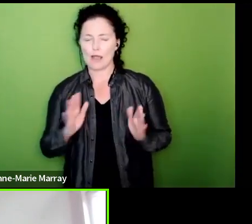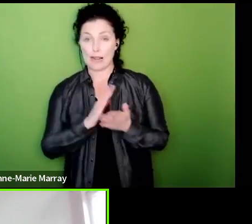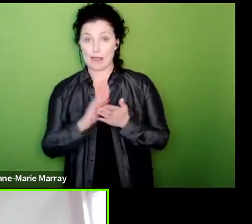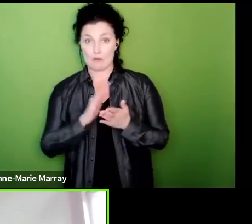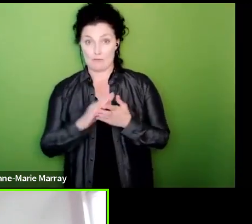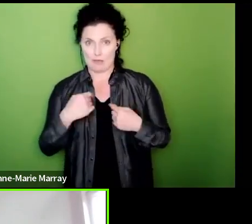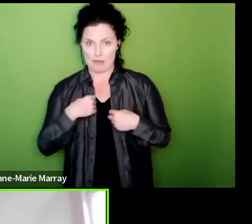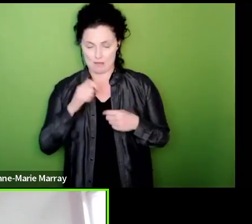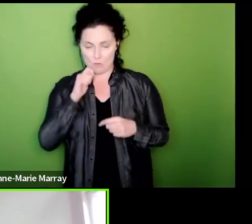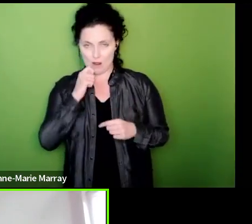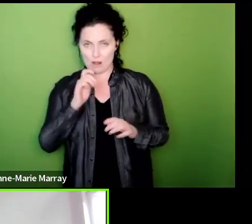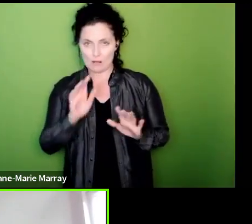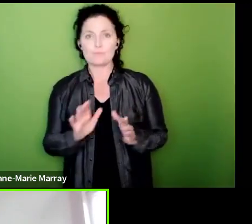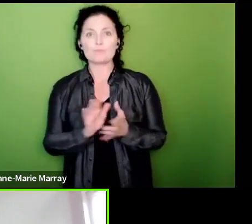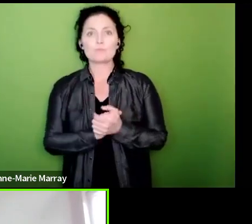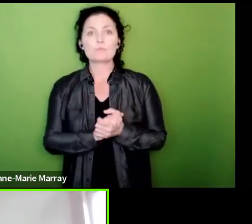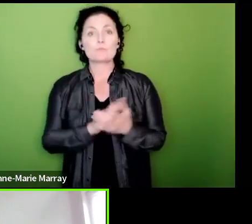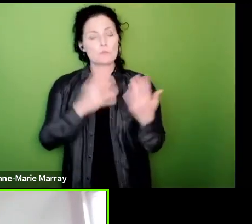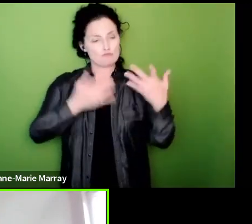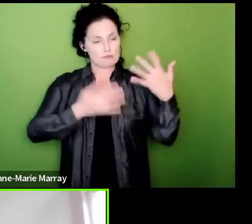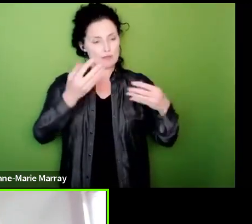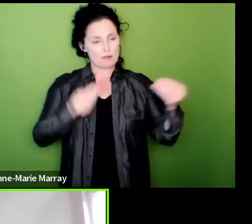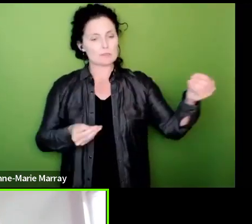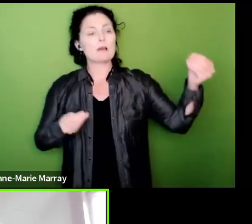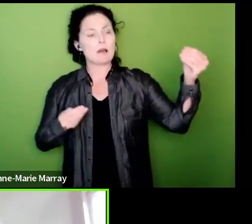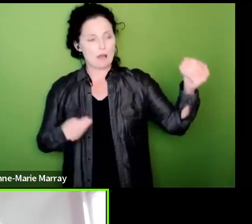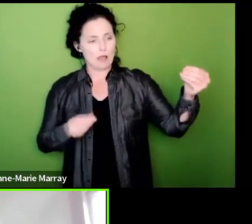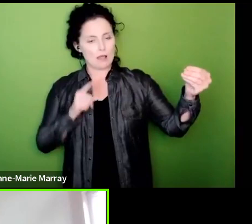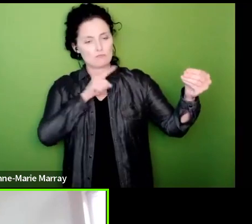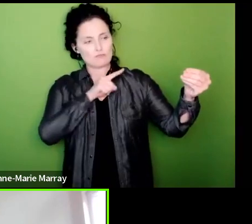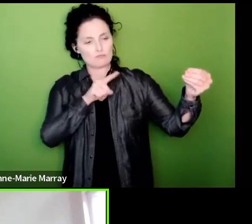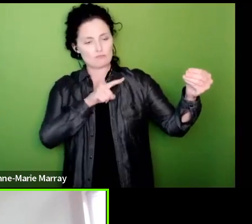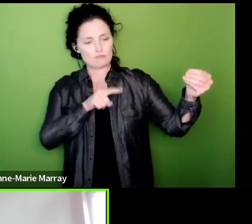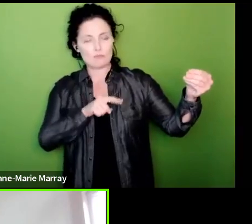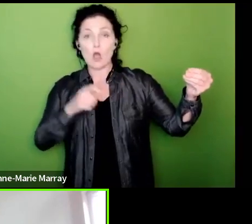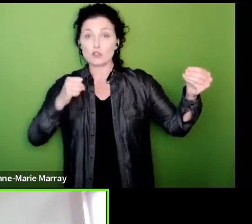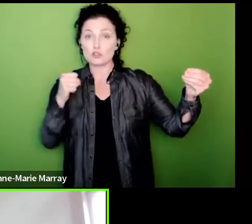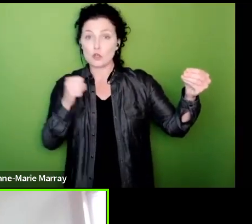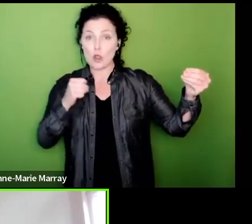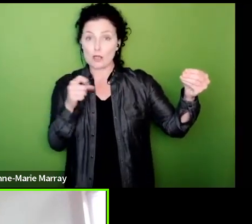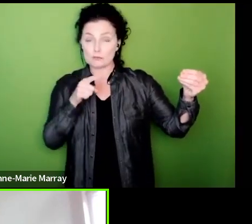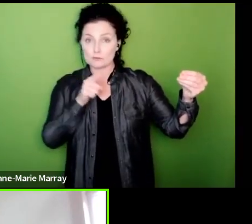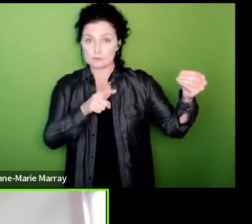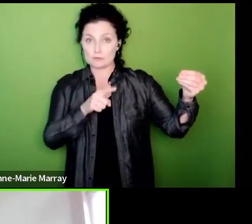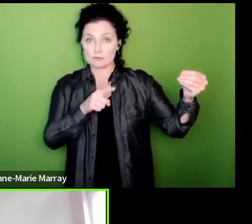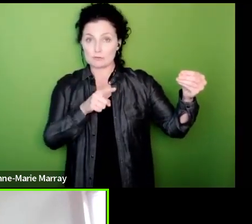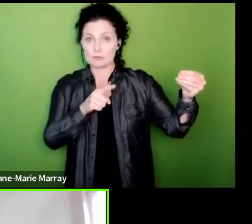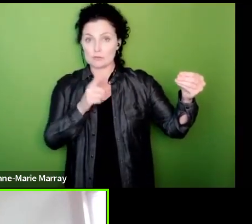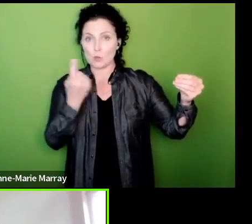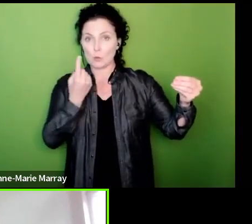at the results it's clear that in Scotland by as defined by the employers in Scotland the votes